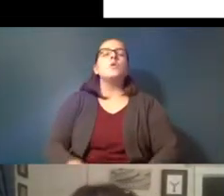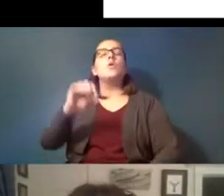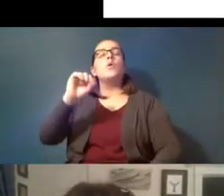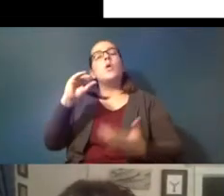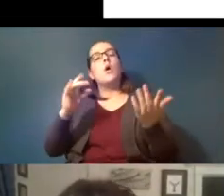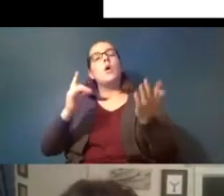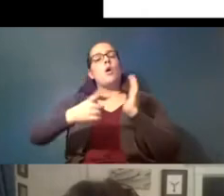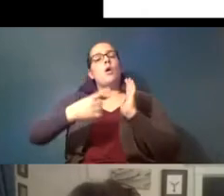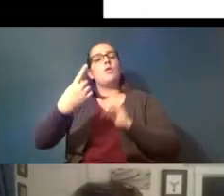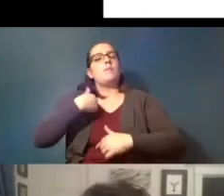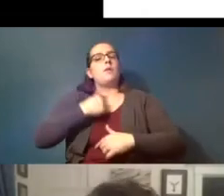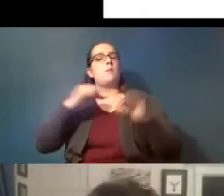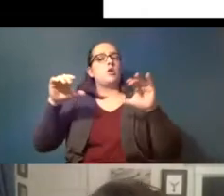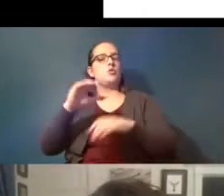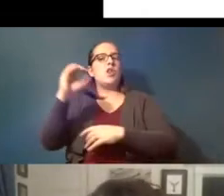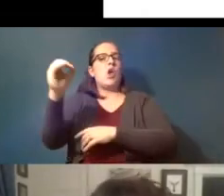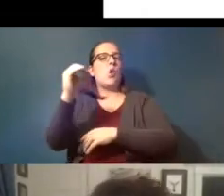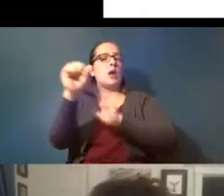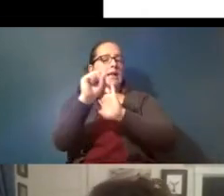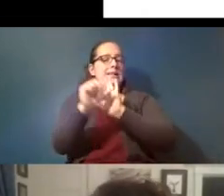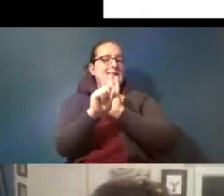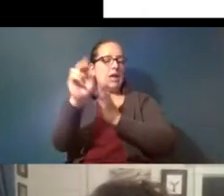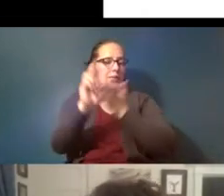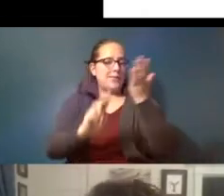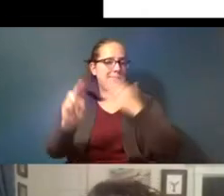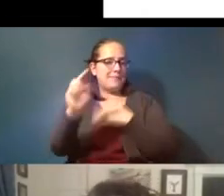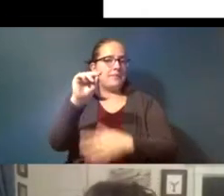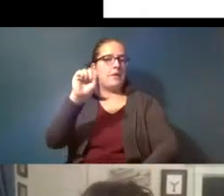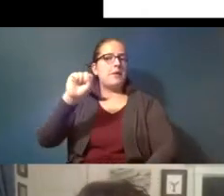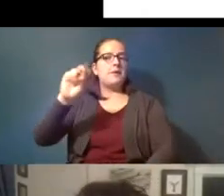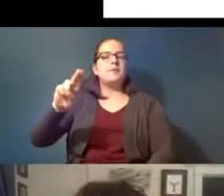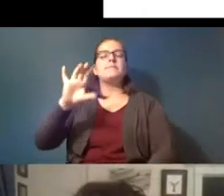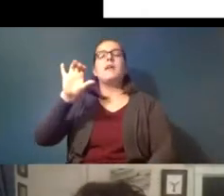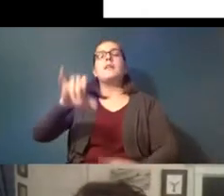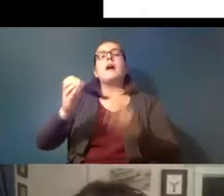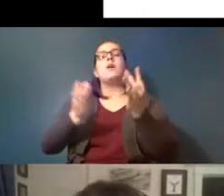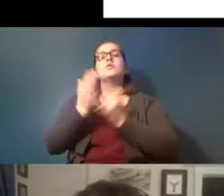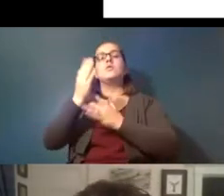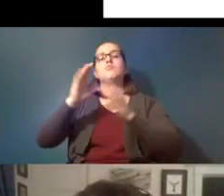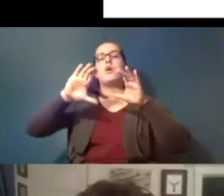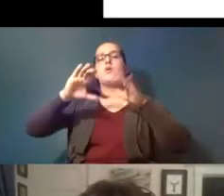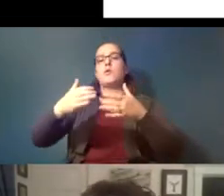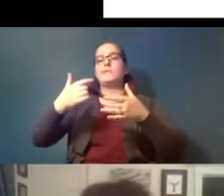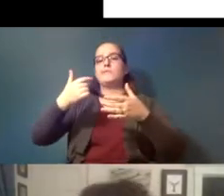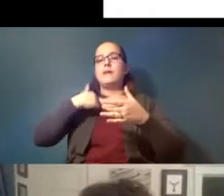we're doing at oregon state university and this is through a group that i'm a co-leader of